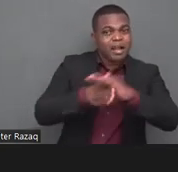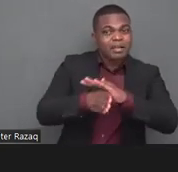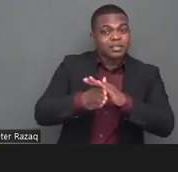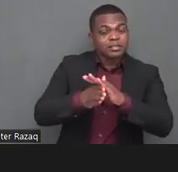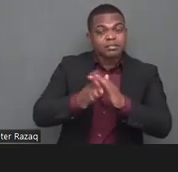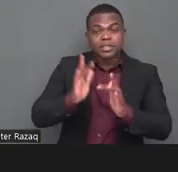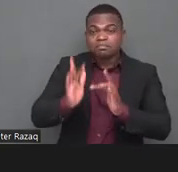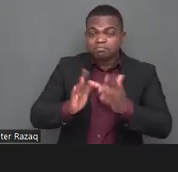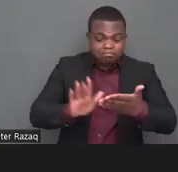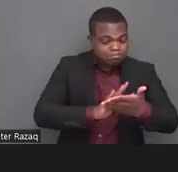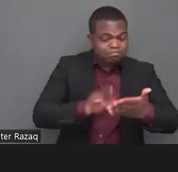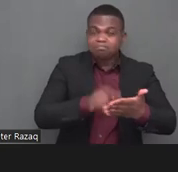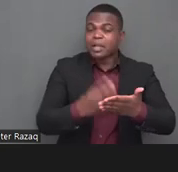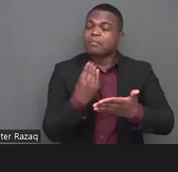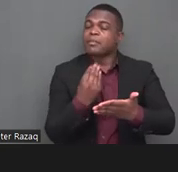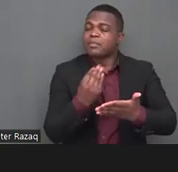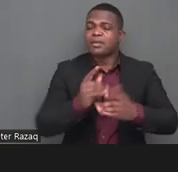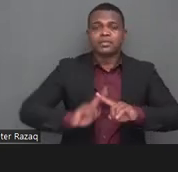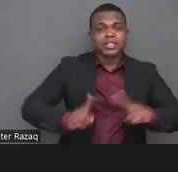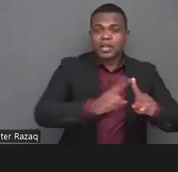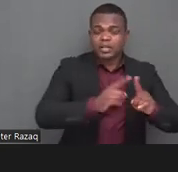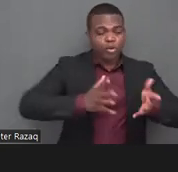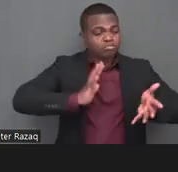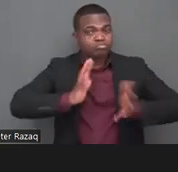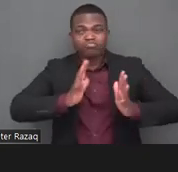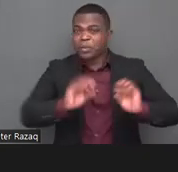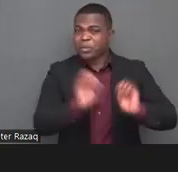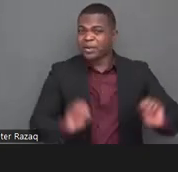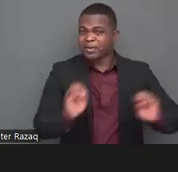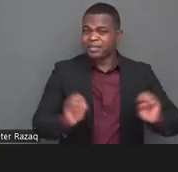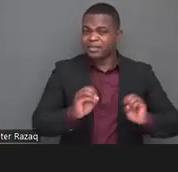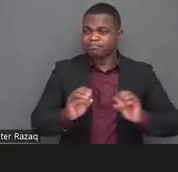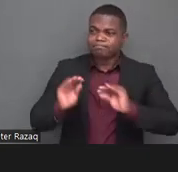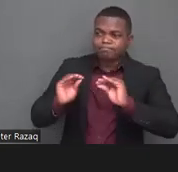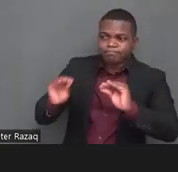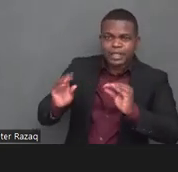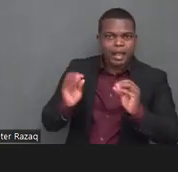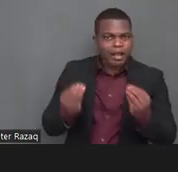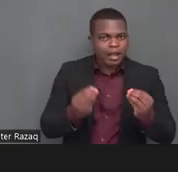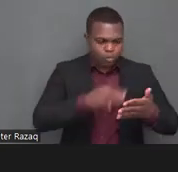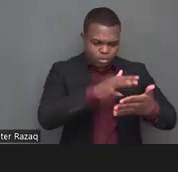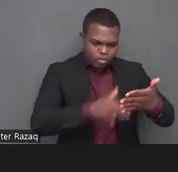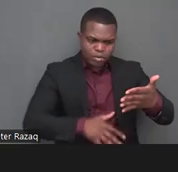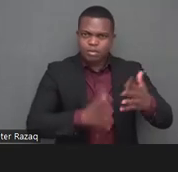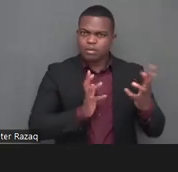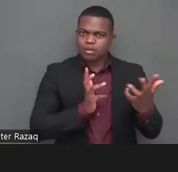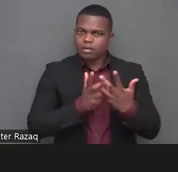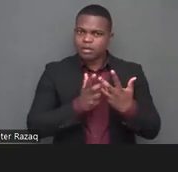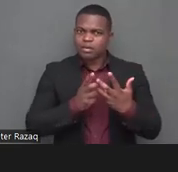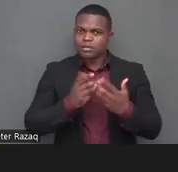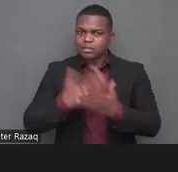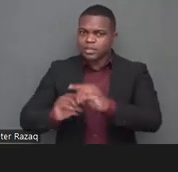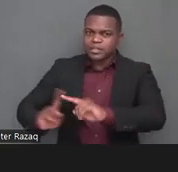poor or no connectivity with electricity the other consideration is that certain lessons and concepts